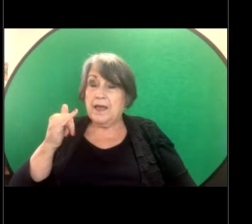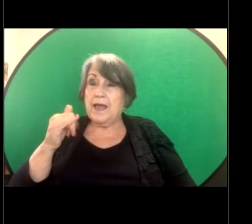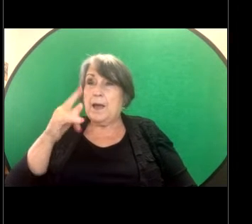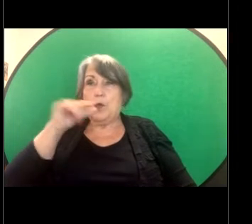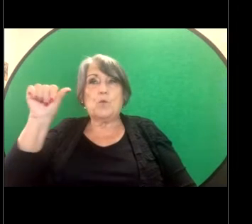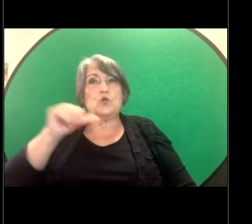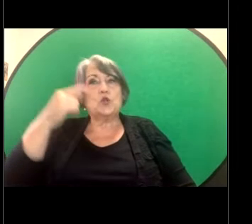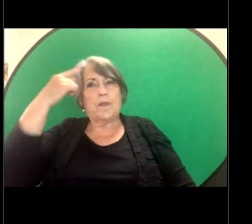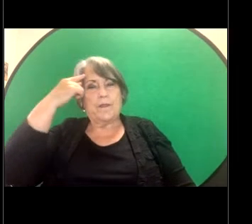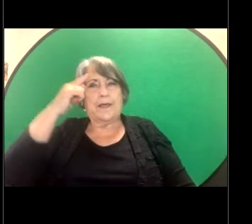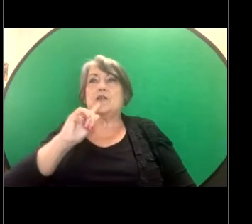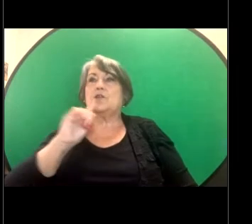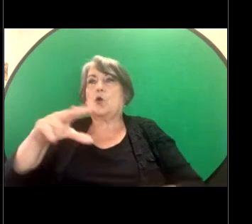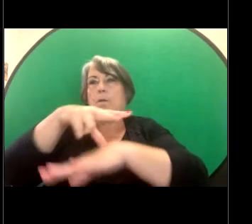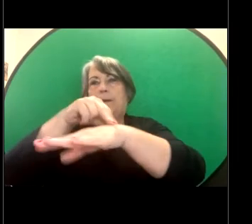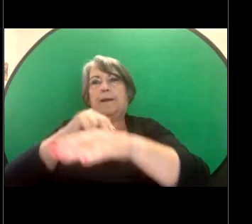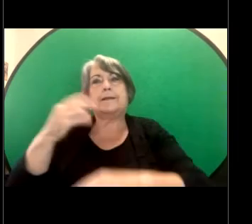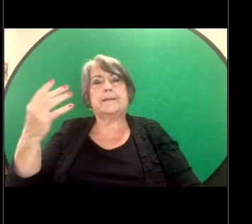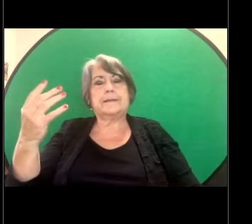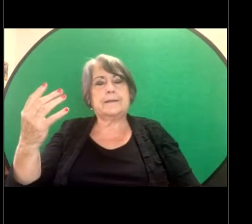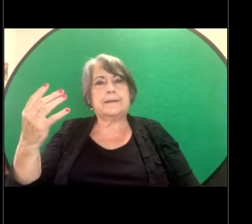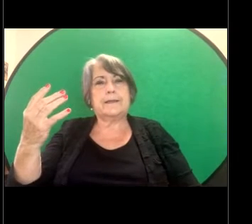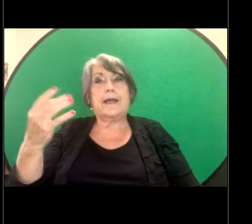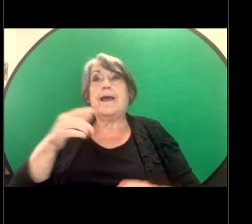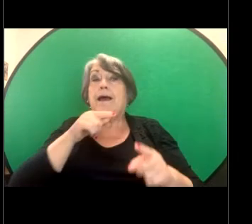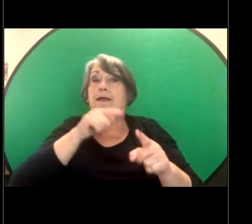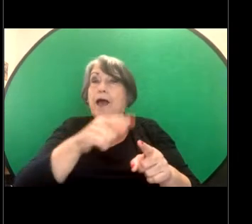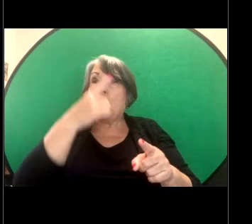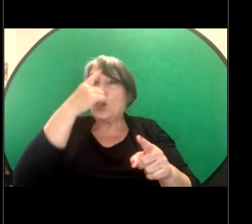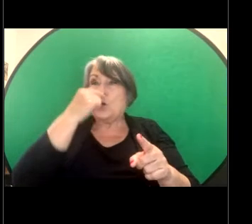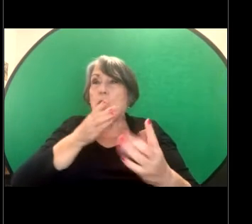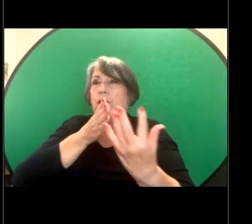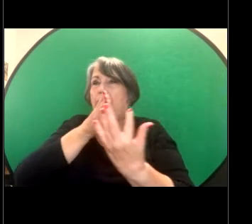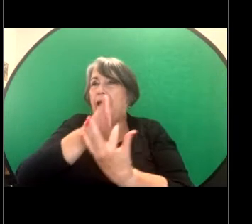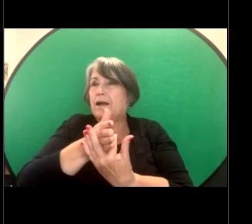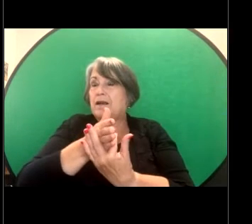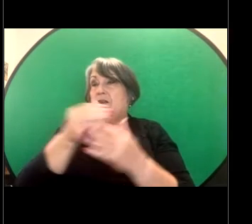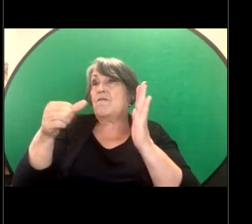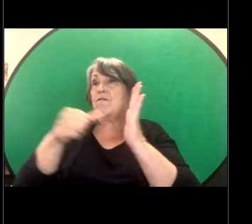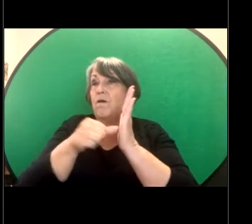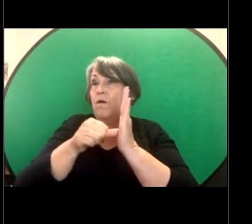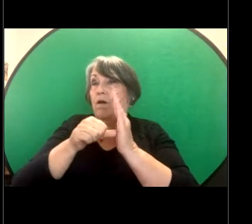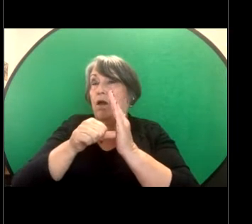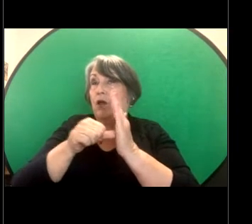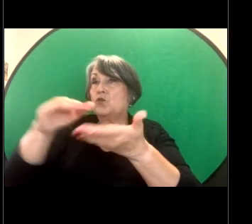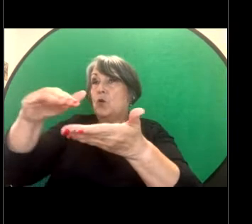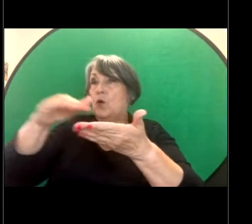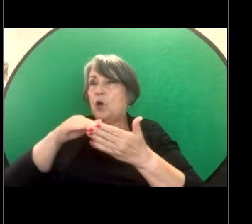it to the police. They may be able to access financial assistance from victims assist QLD.